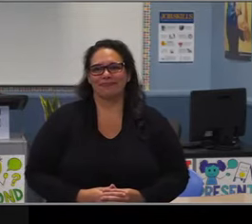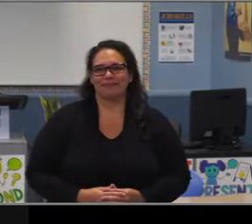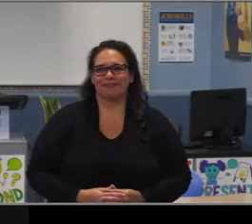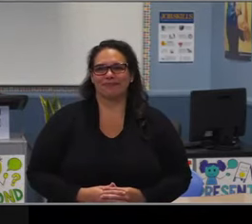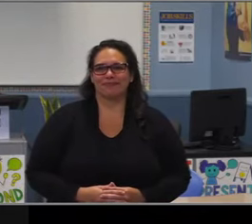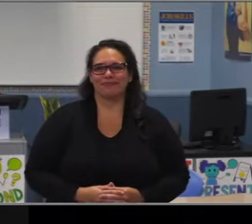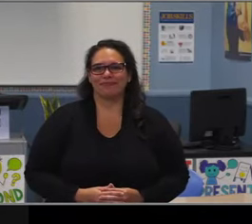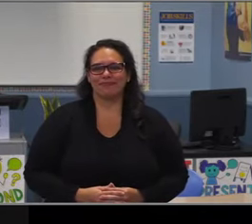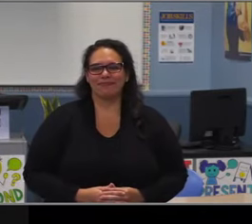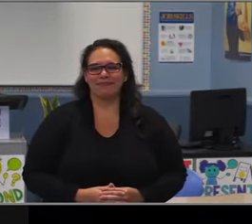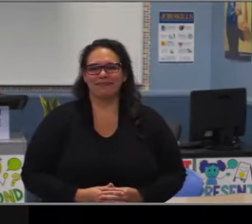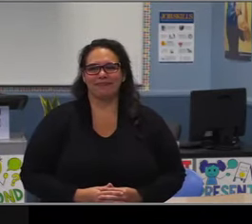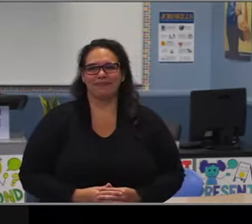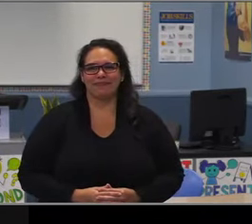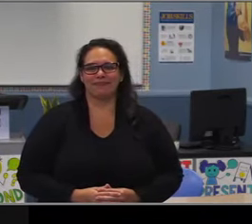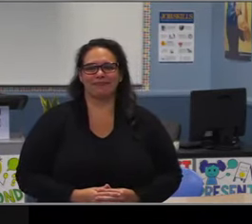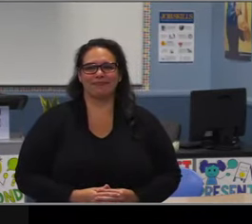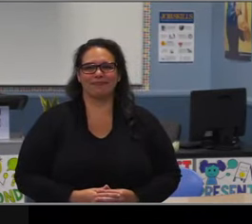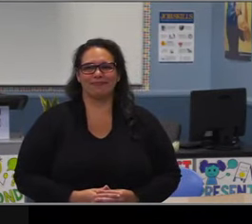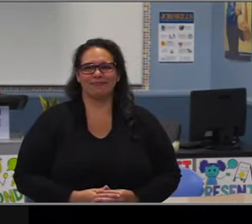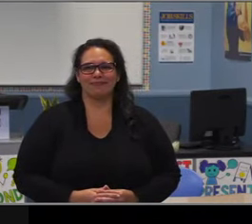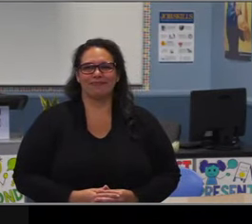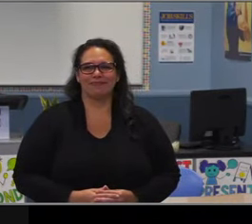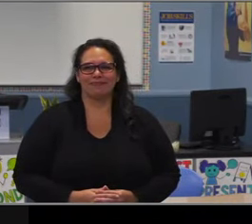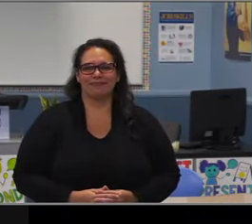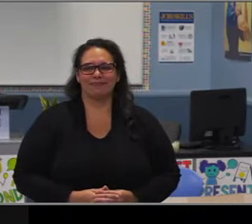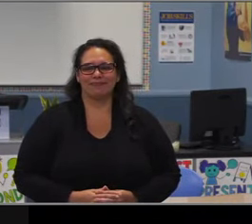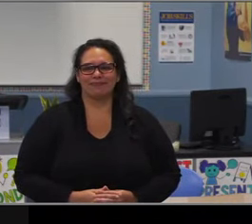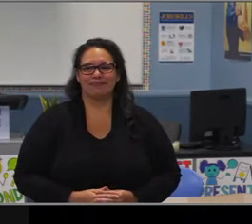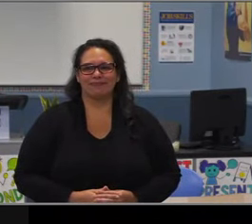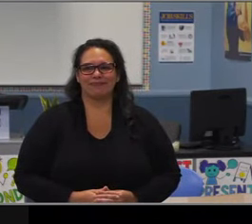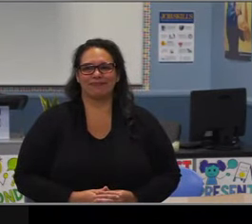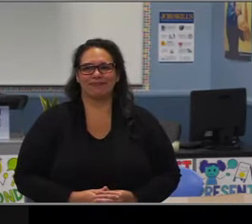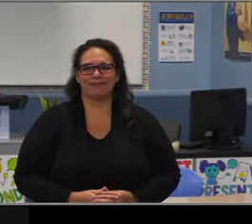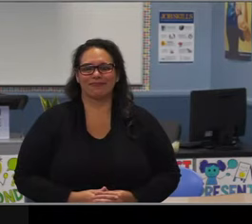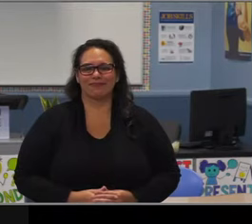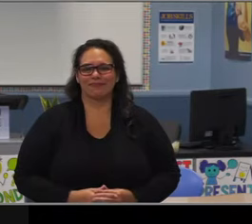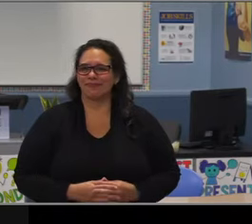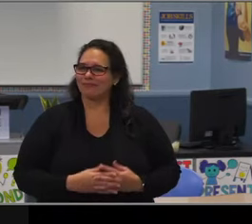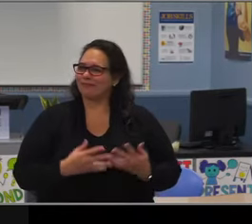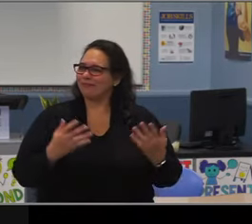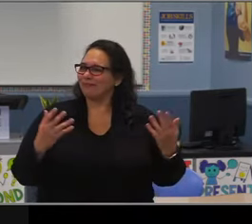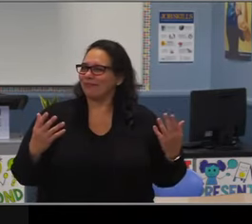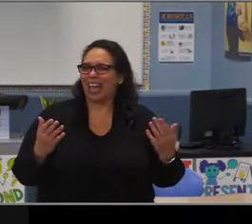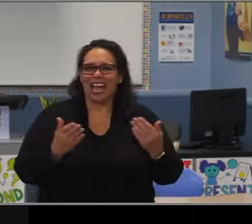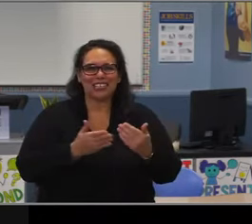and to ensuring the success of all the students. So wish you very well on your retirement.